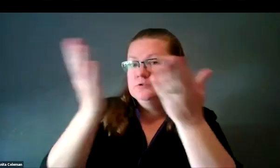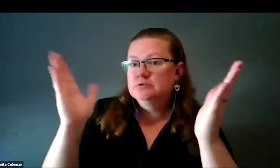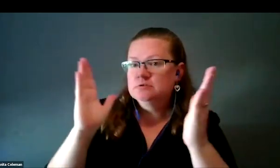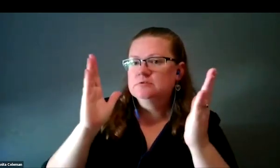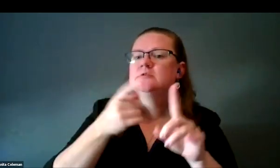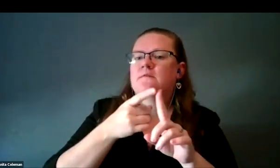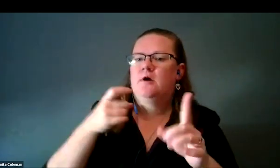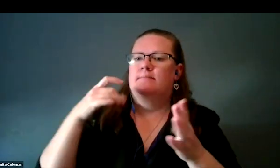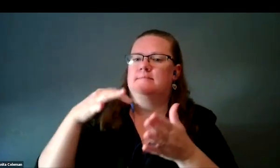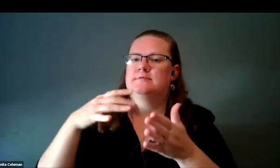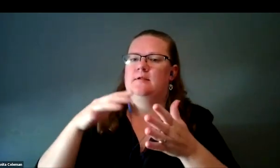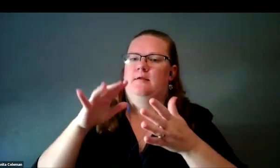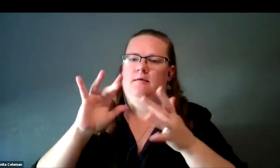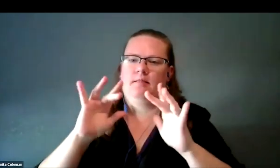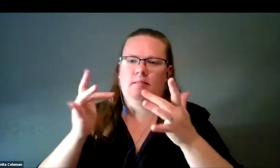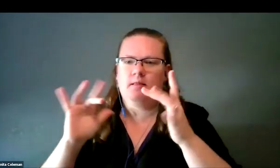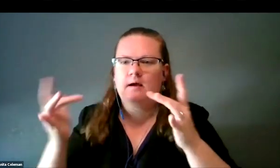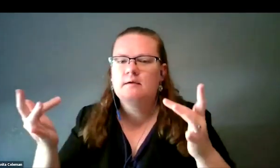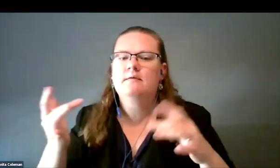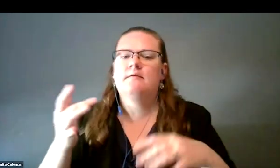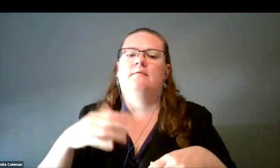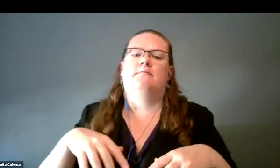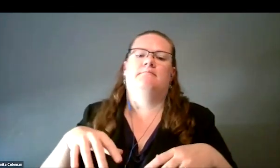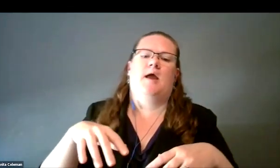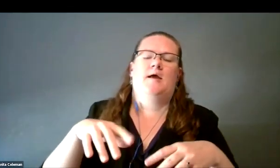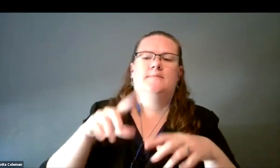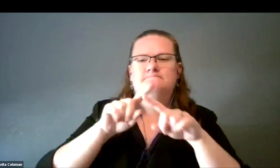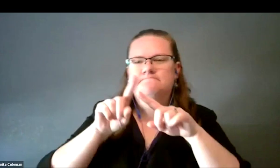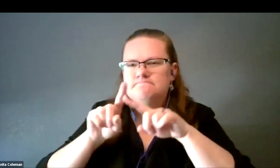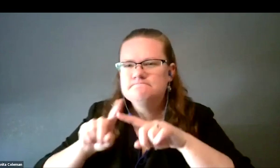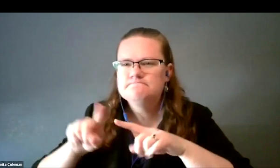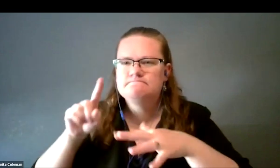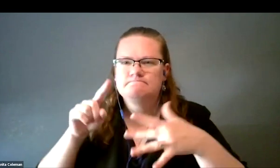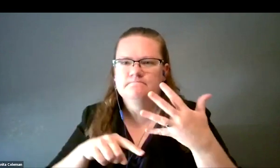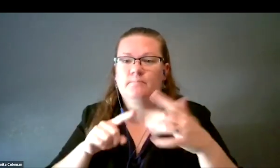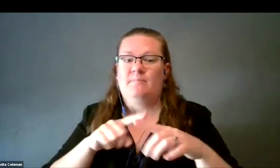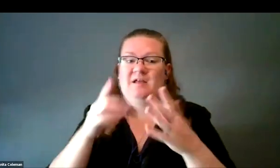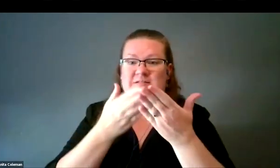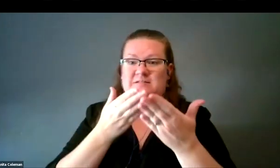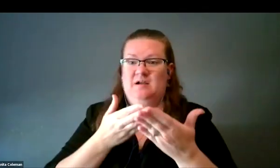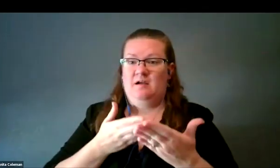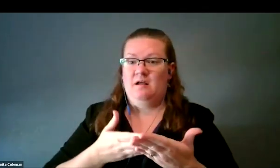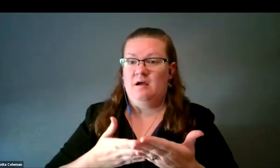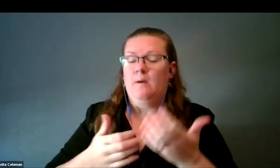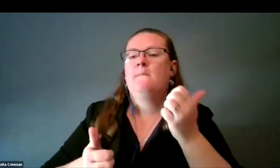as we know, but the data representations, as has been pointed out very early in this conference, is mostly visual.